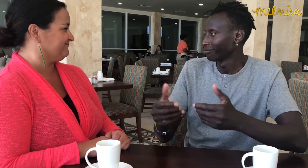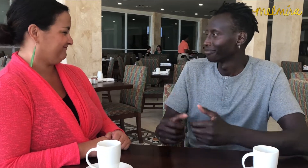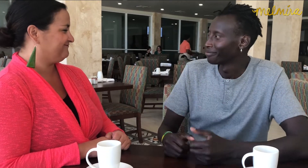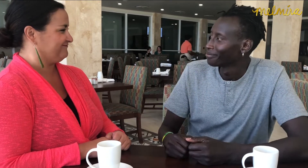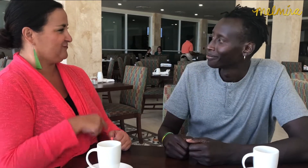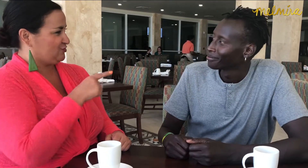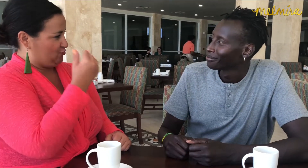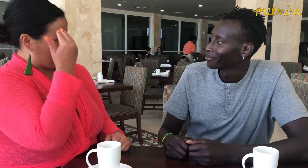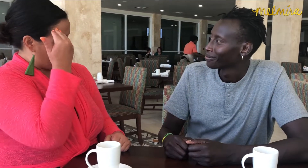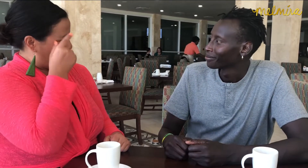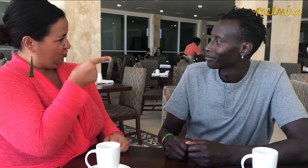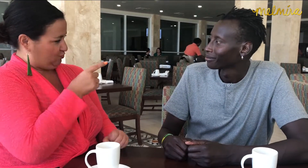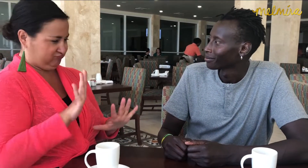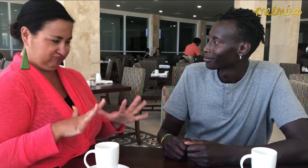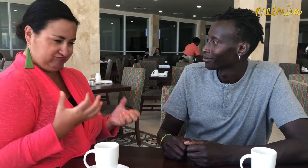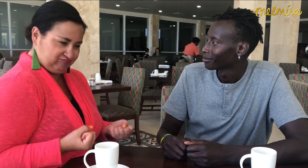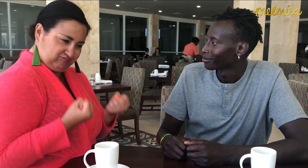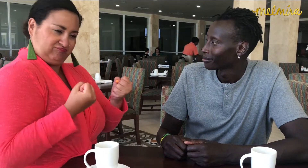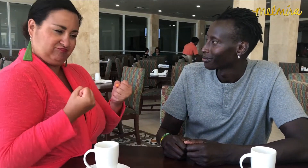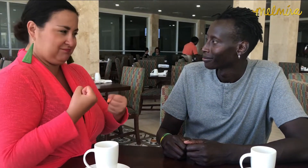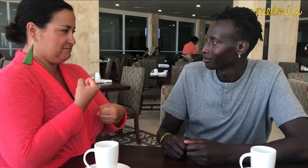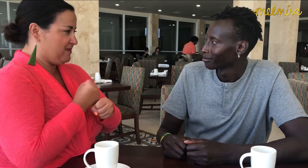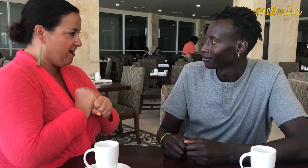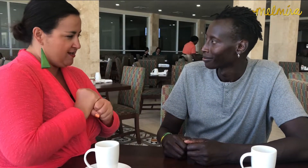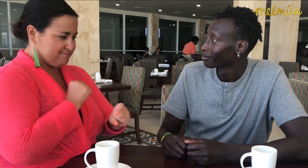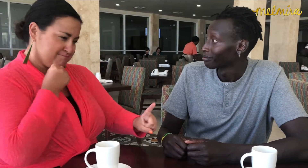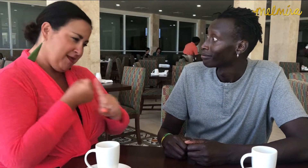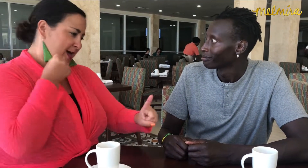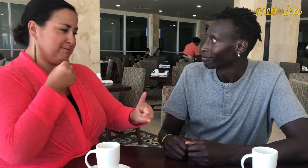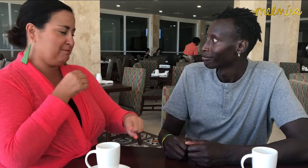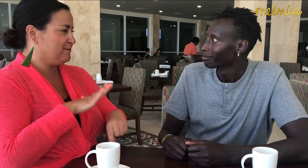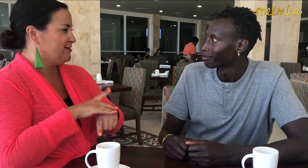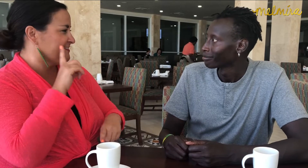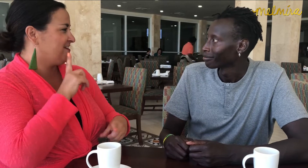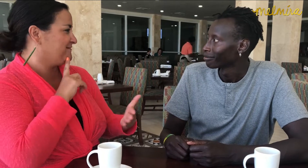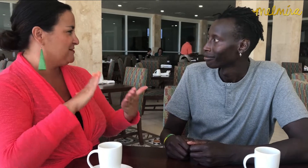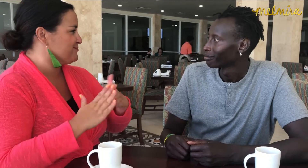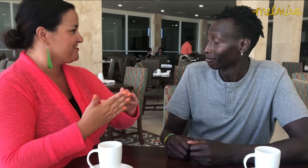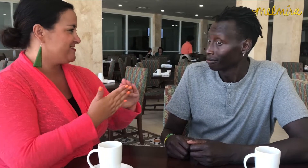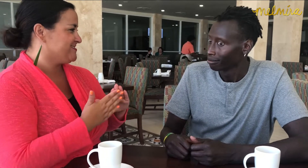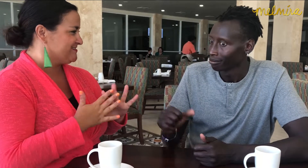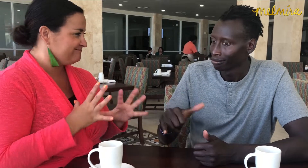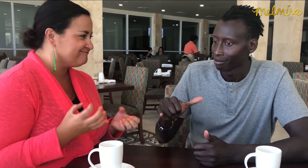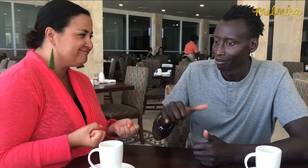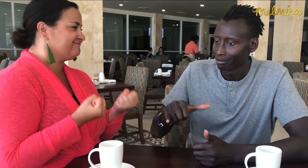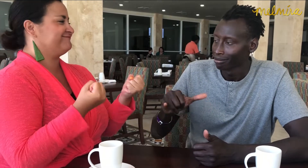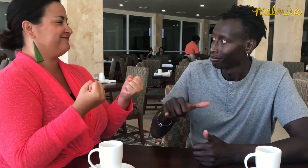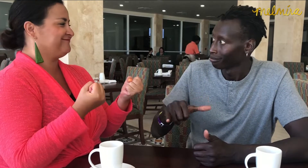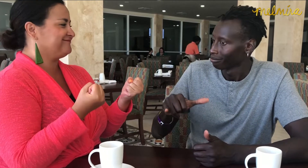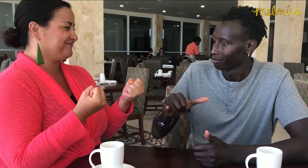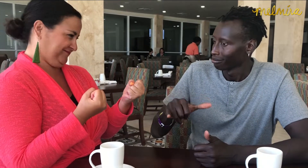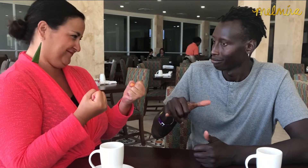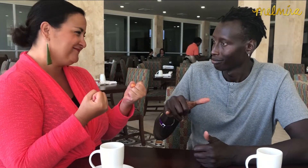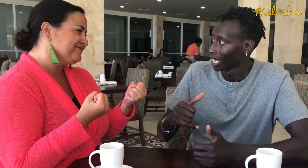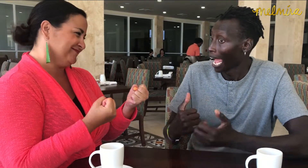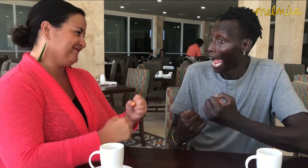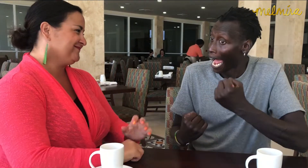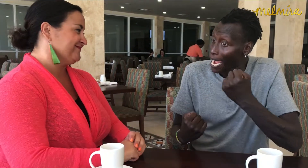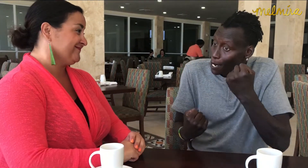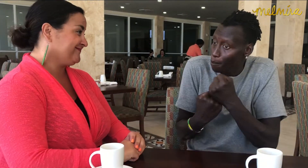Yes I know that you are making an IMPACT on the deaf community. Making a difference.